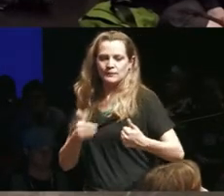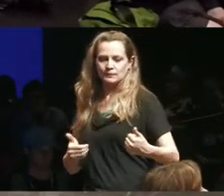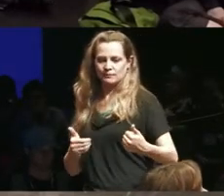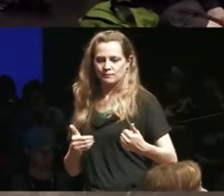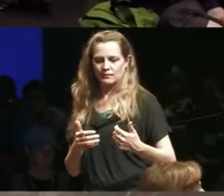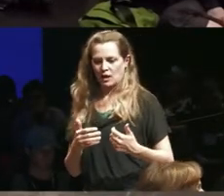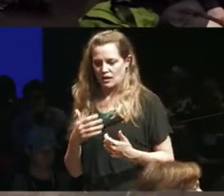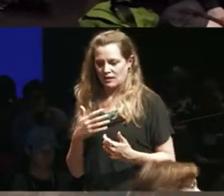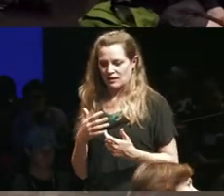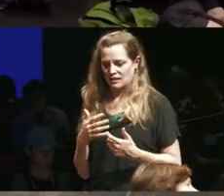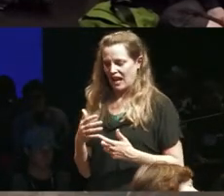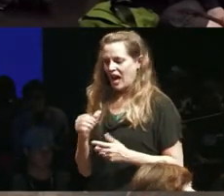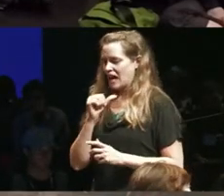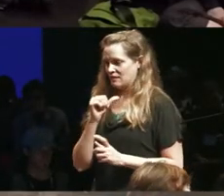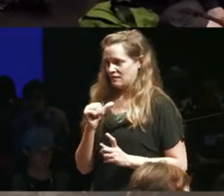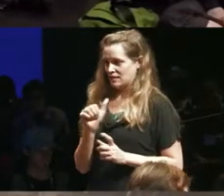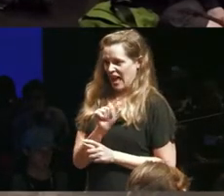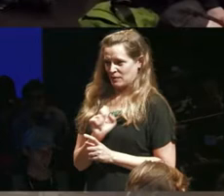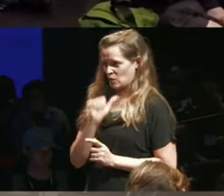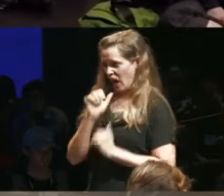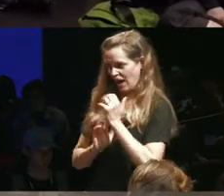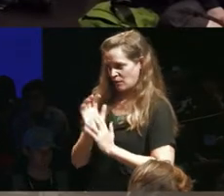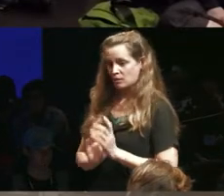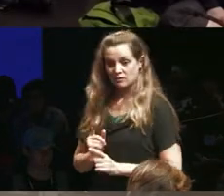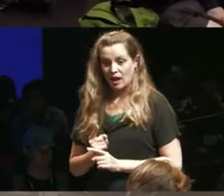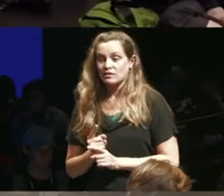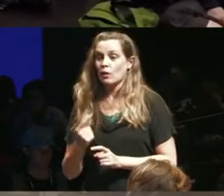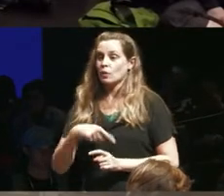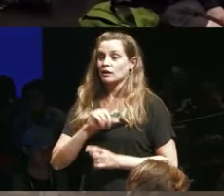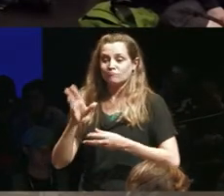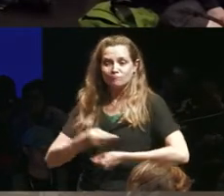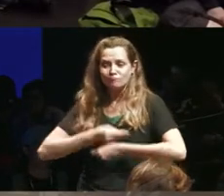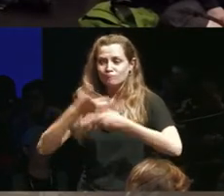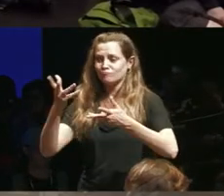vulnerabilities and so it's I think our gift to the world as performers with